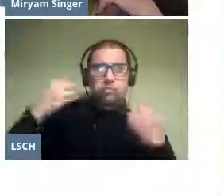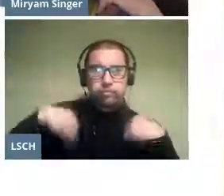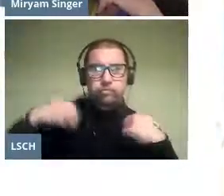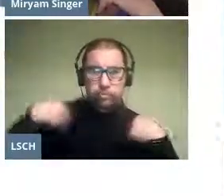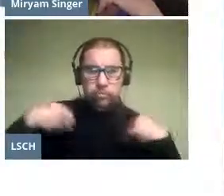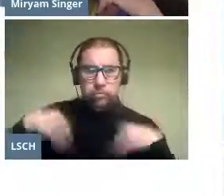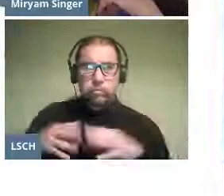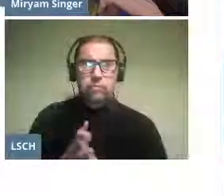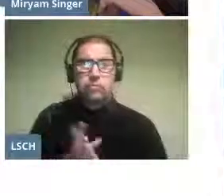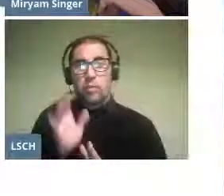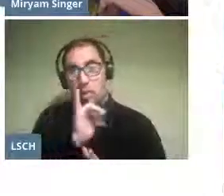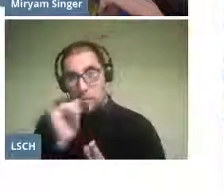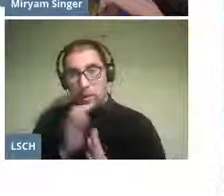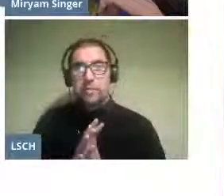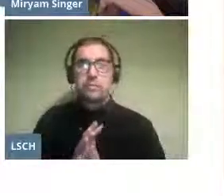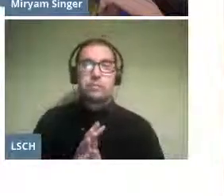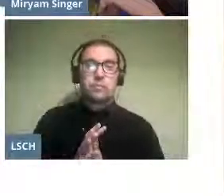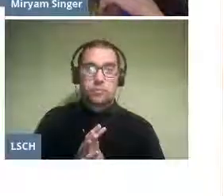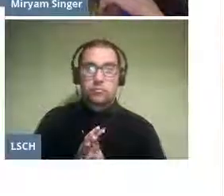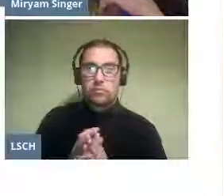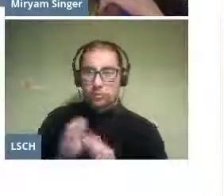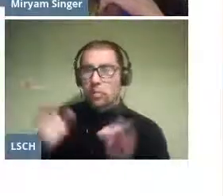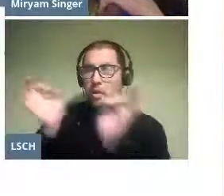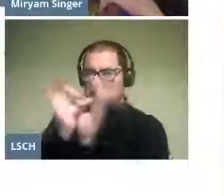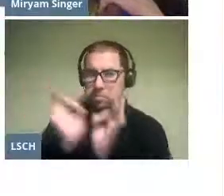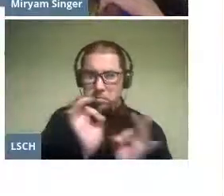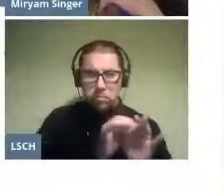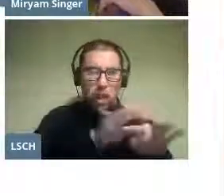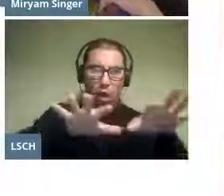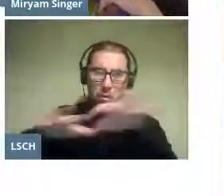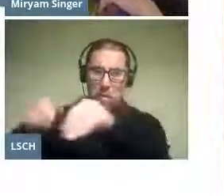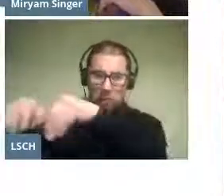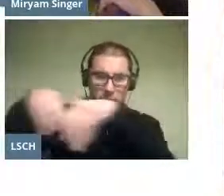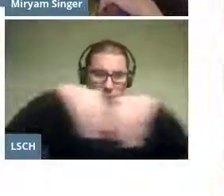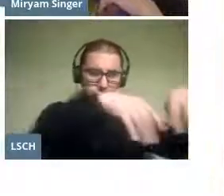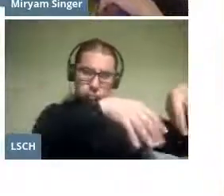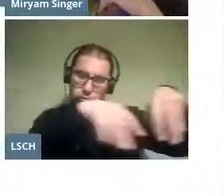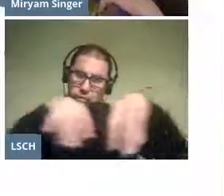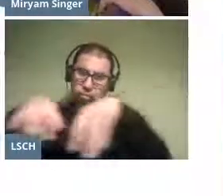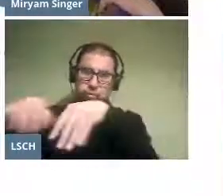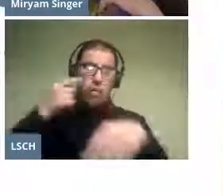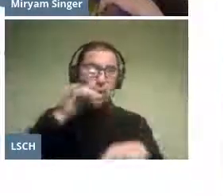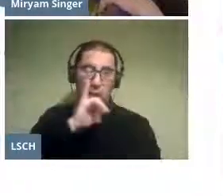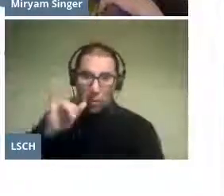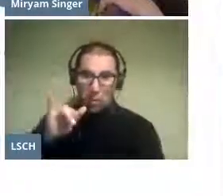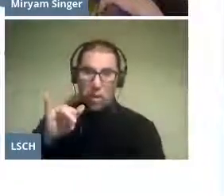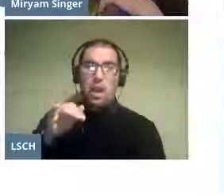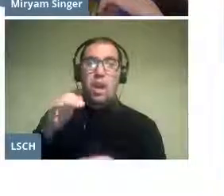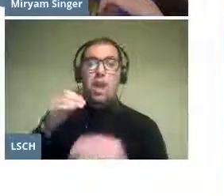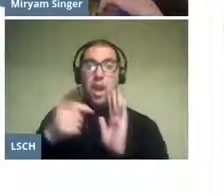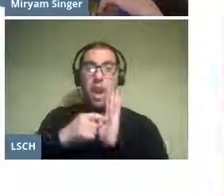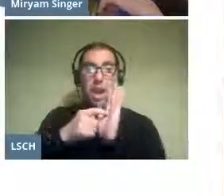They were later instructed in stage movements, until the day of the show they put on makeup